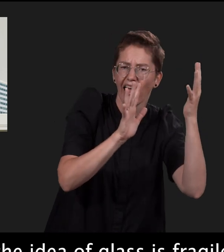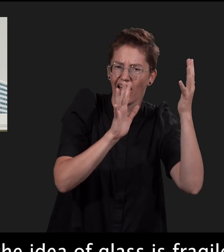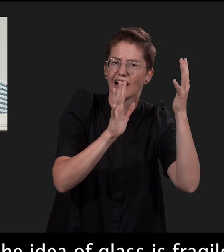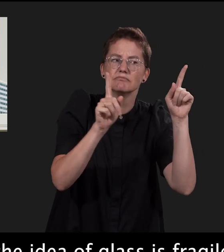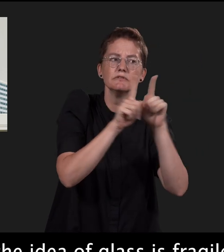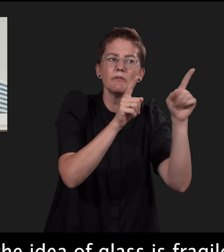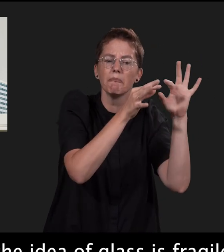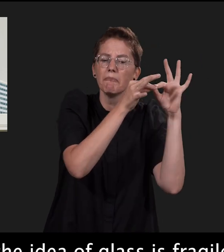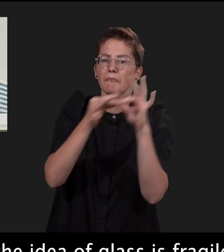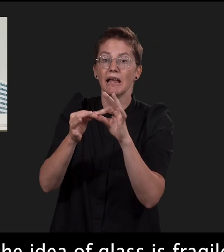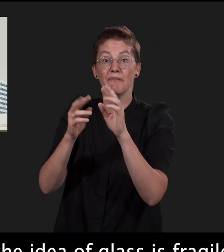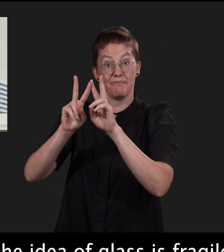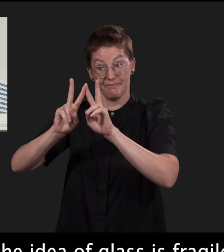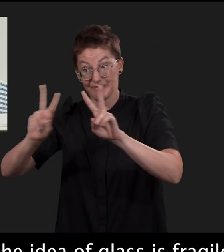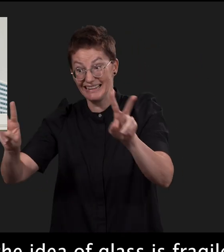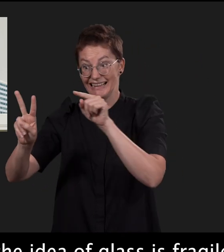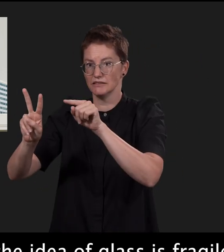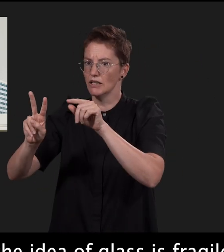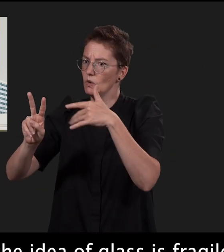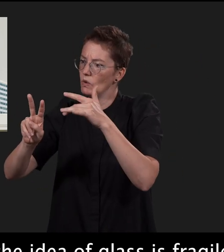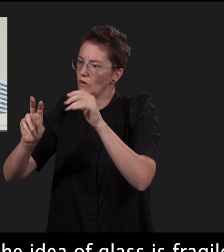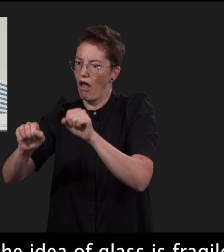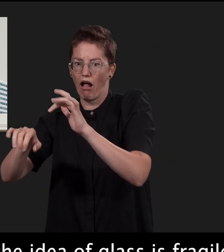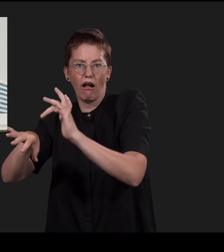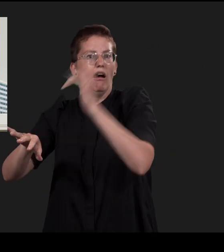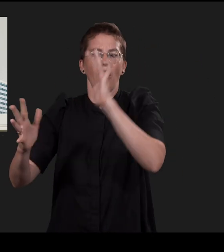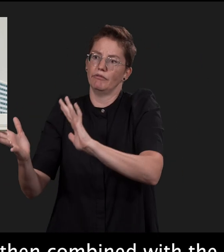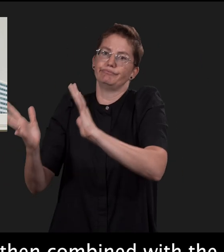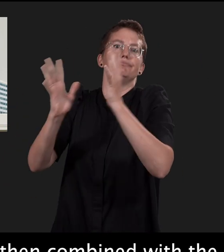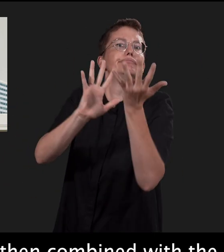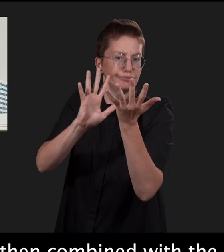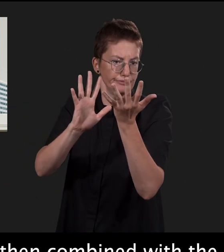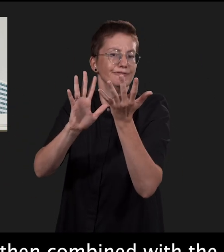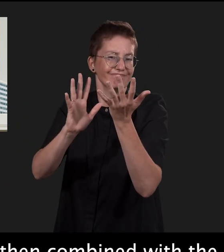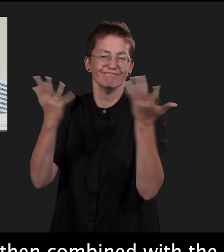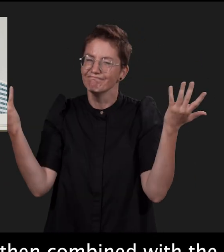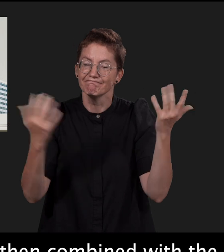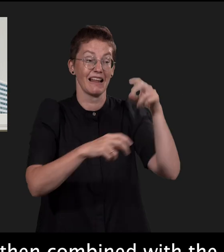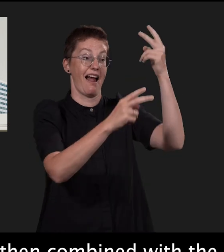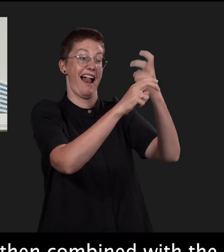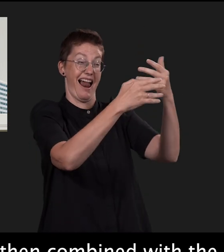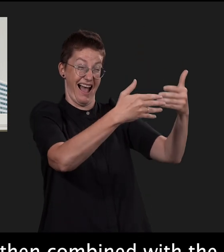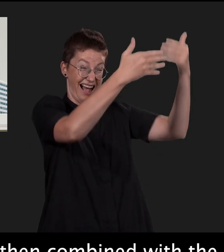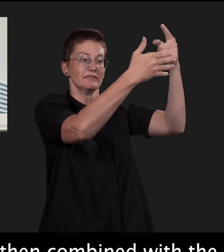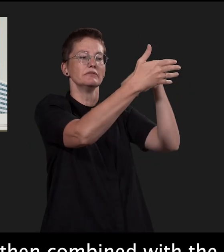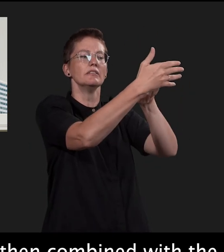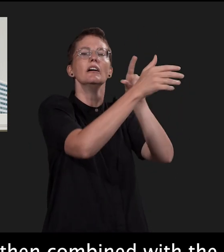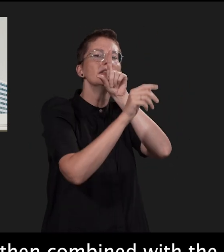the idea of glass is fragile or something that can be broken. And then combined with the dove in front of the glass, it's, you know,